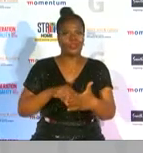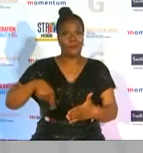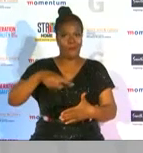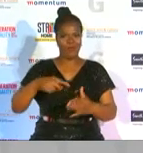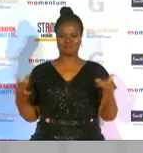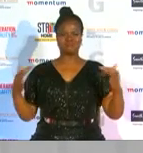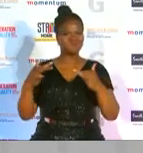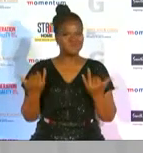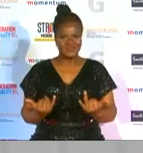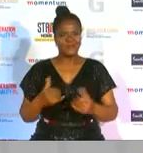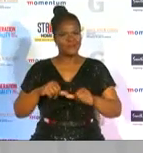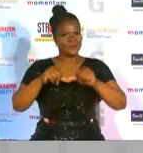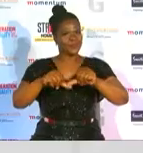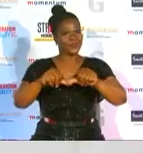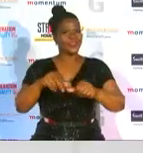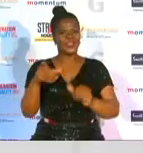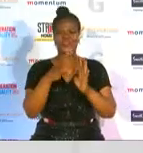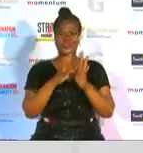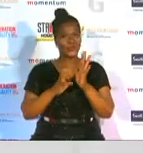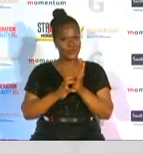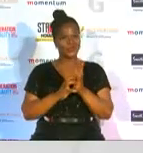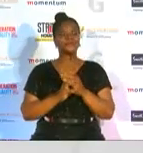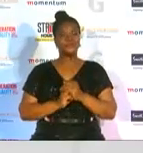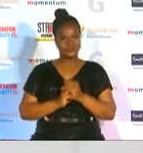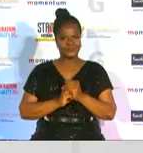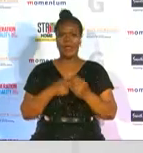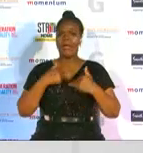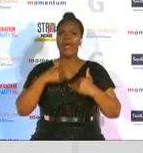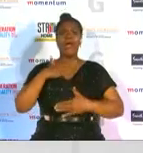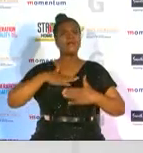continue making his story i feel honored to yet